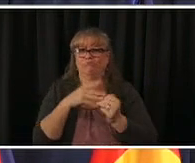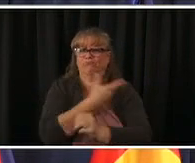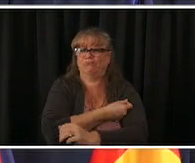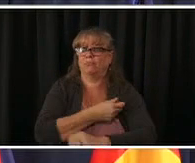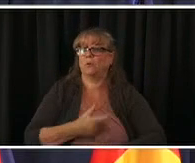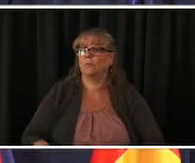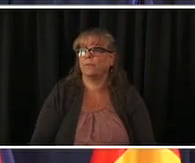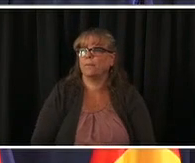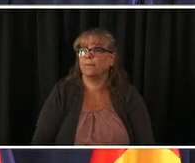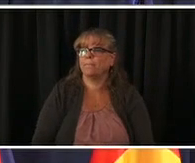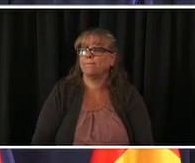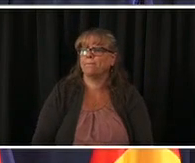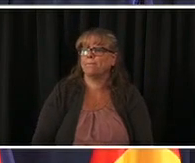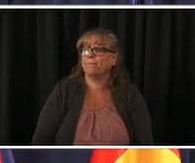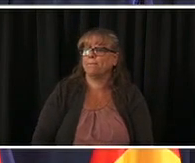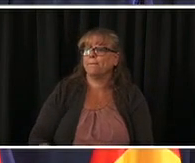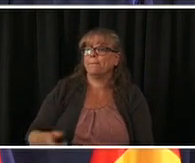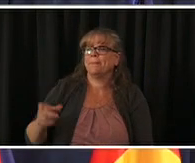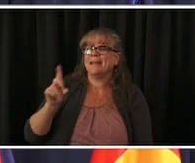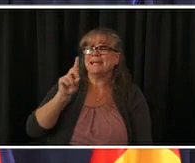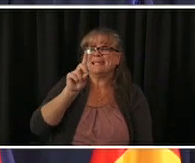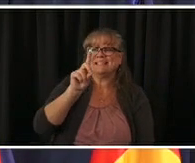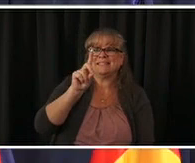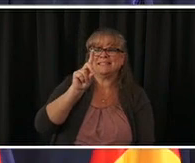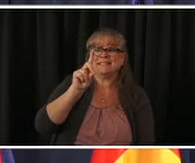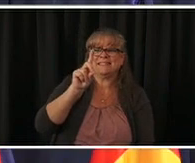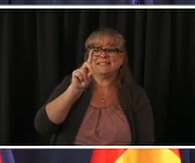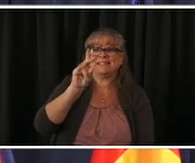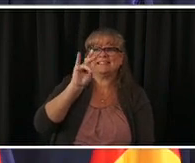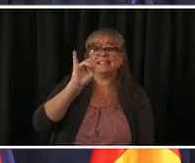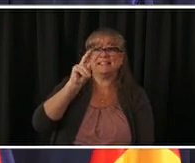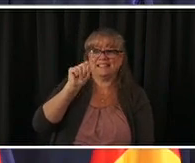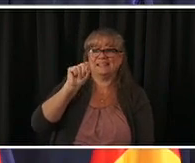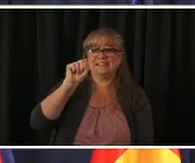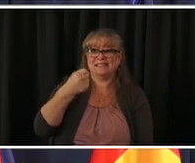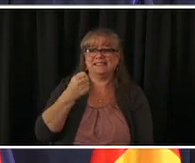this weekend we heard from some people who were in line there for about three hours yesterday waiting